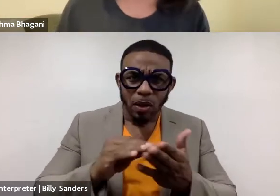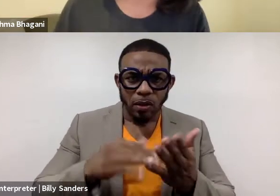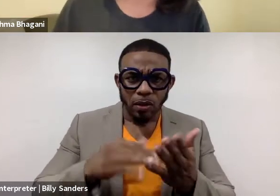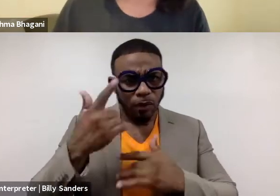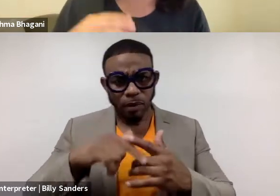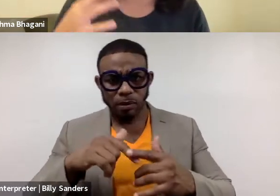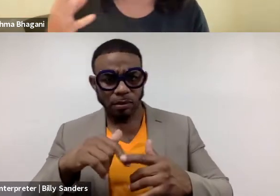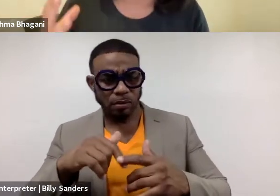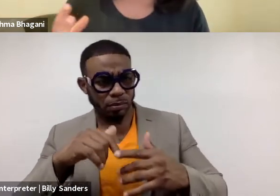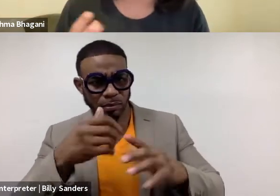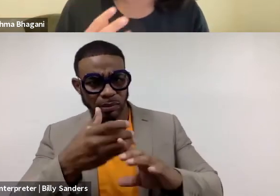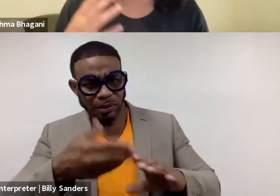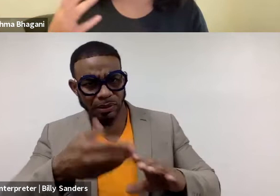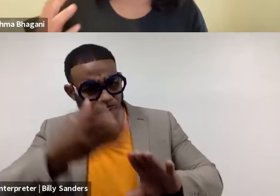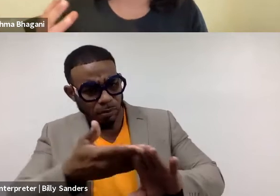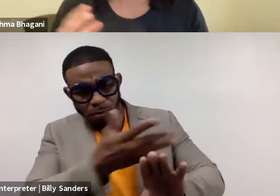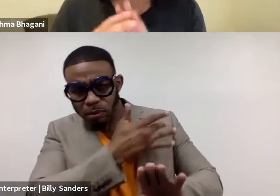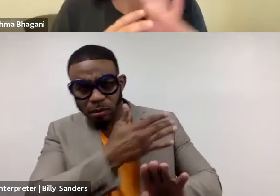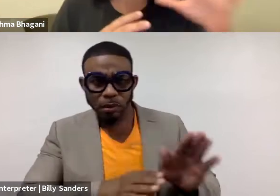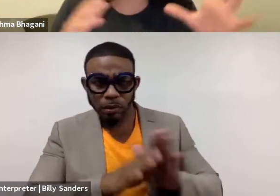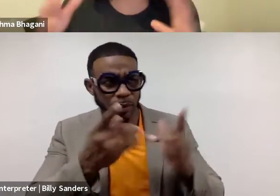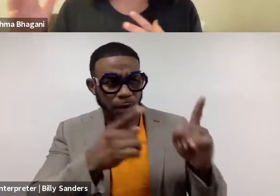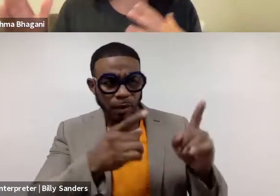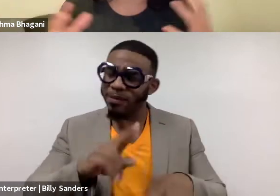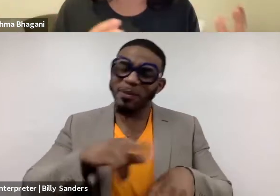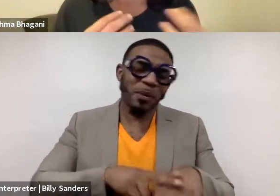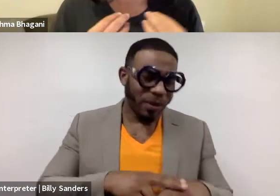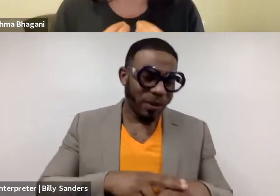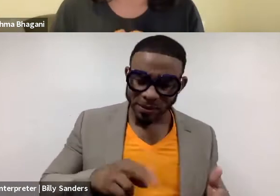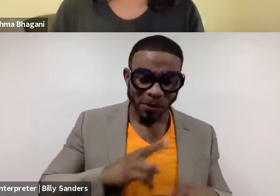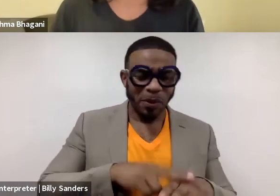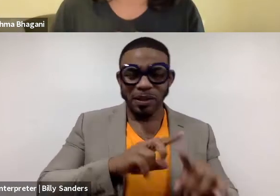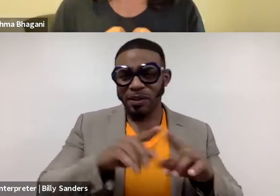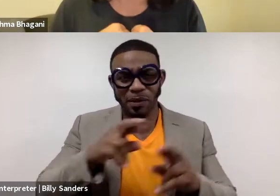We have a lot of developments still to take place. Across different regions I have a lot to learn,